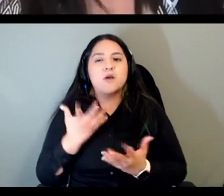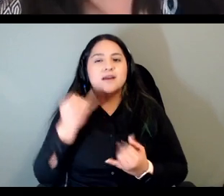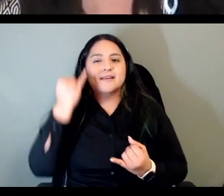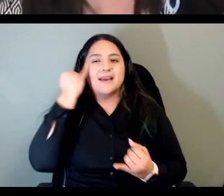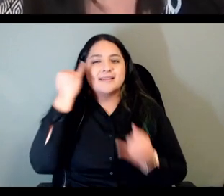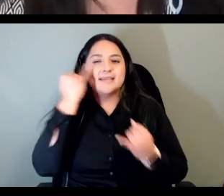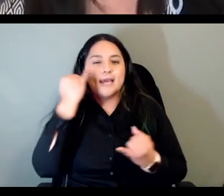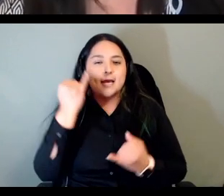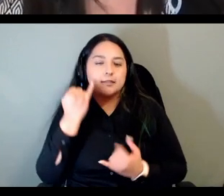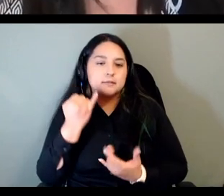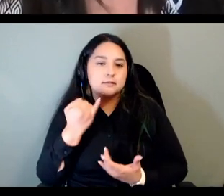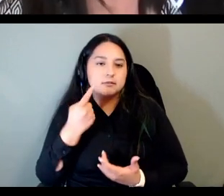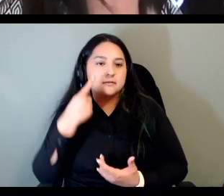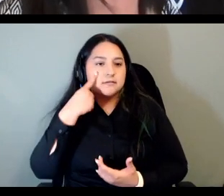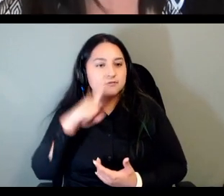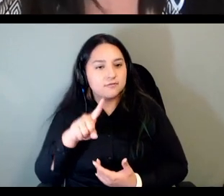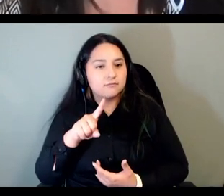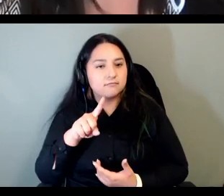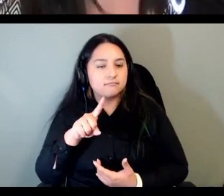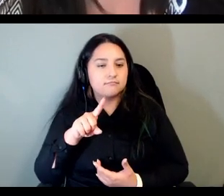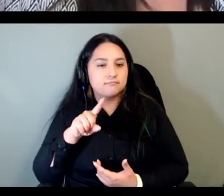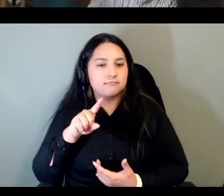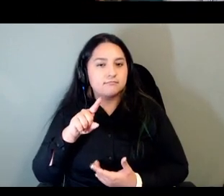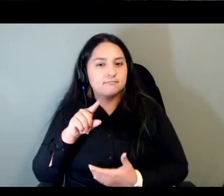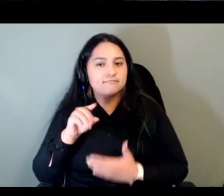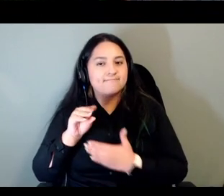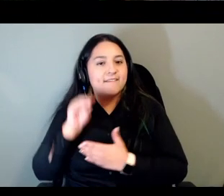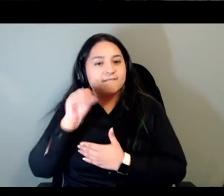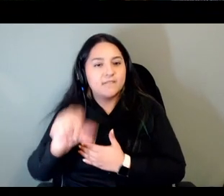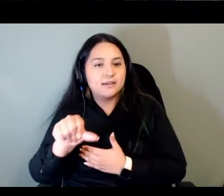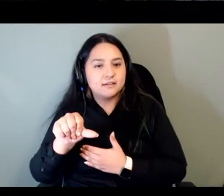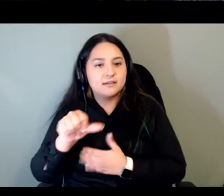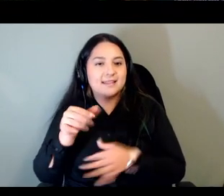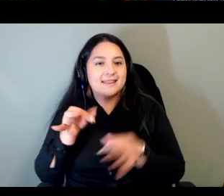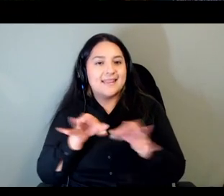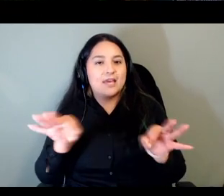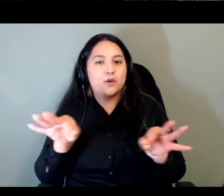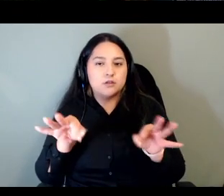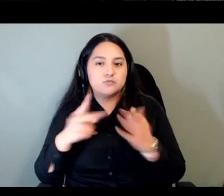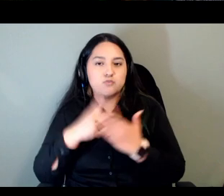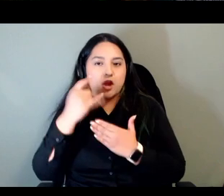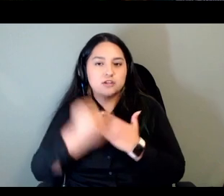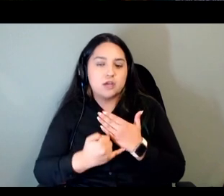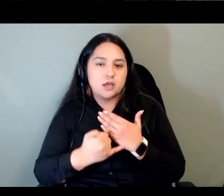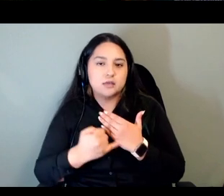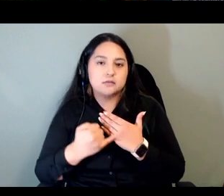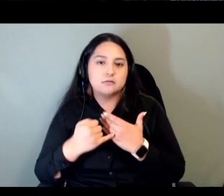funding language projects that incorporate technology